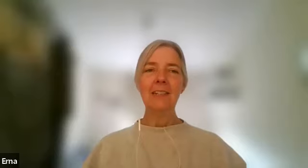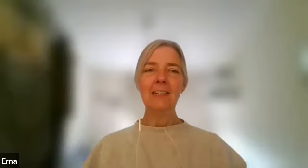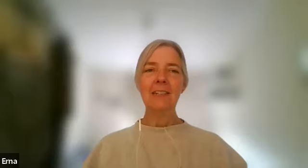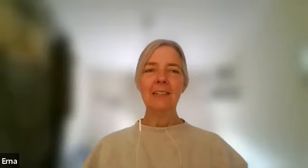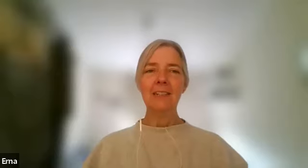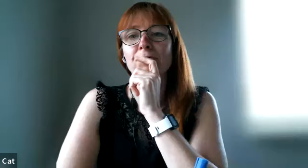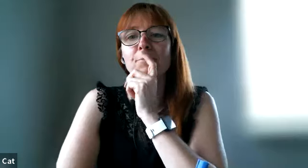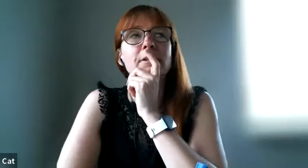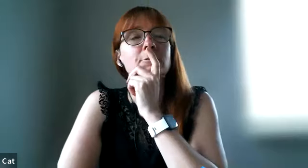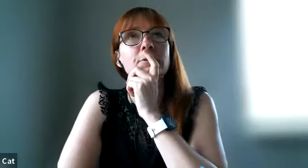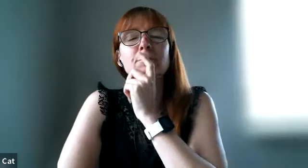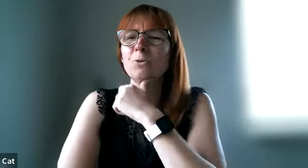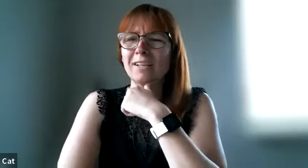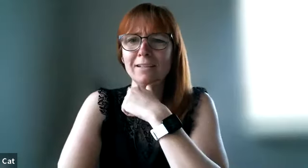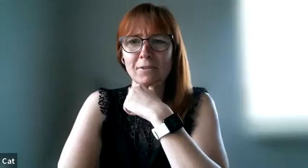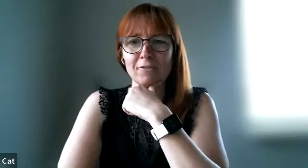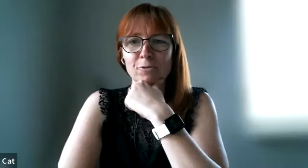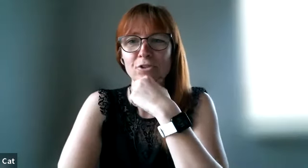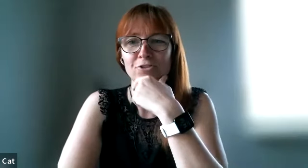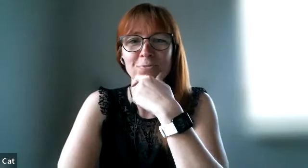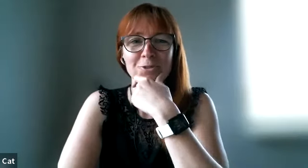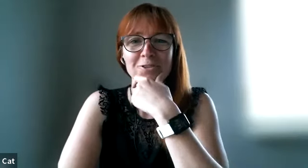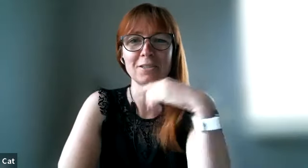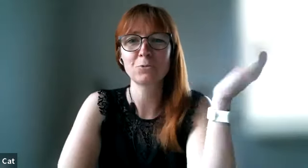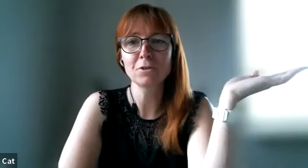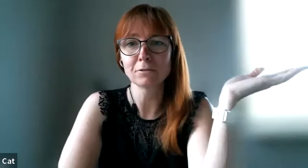with permission from my husband no i can't have permission because then he would know